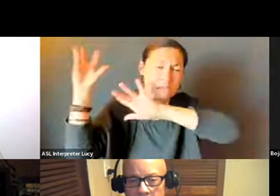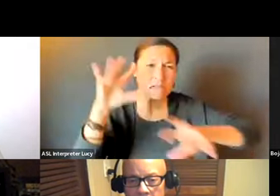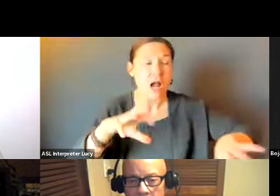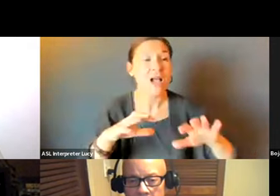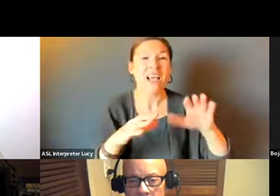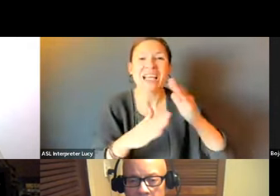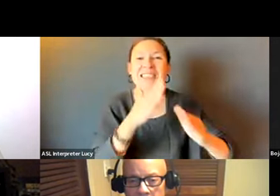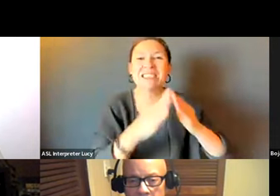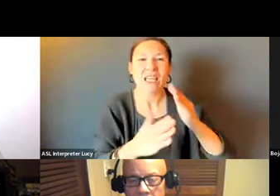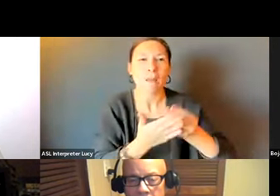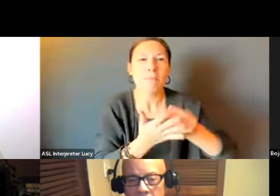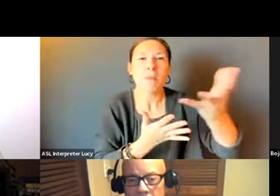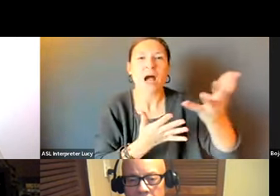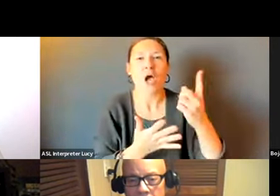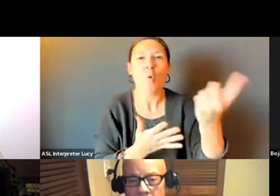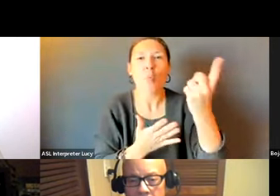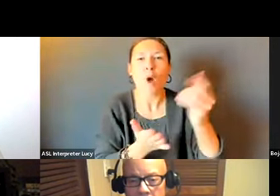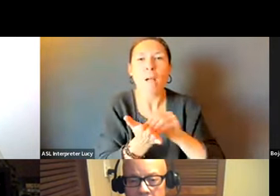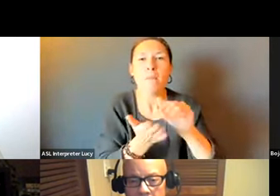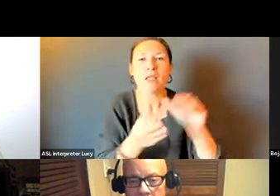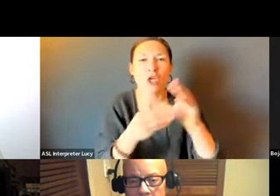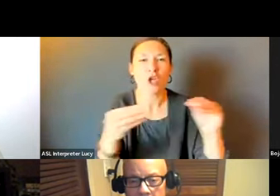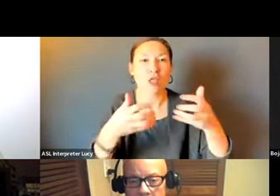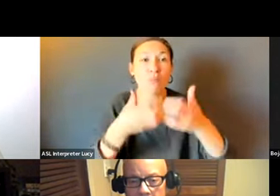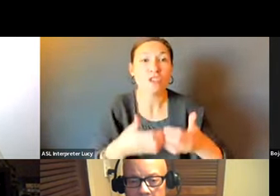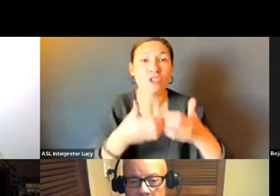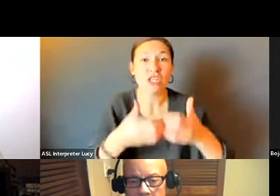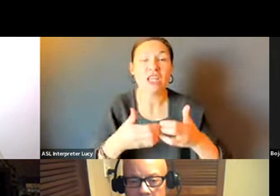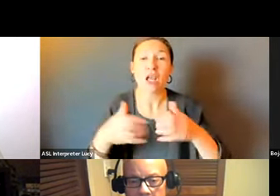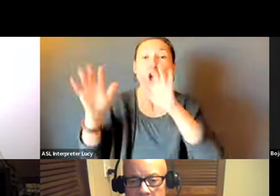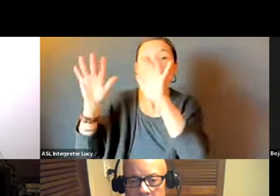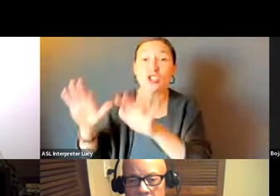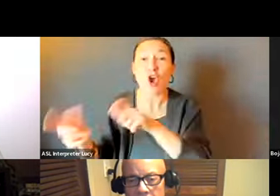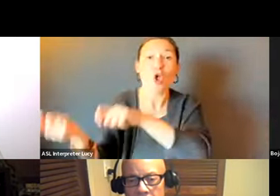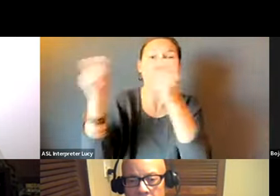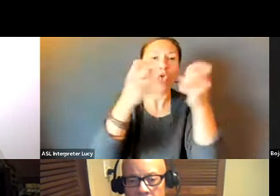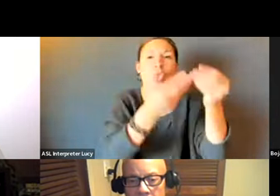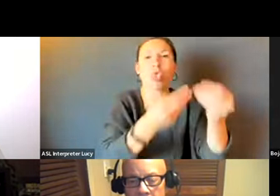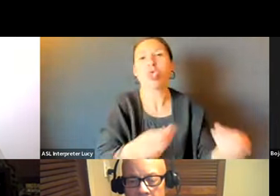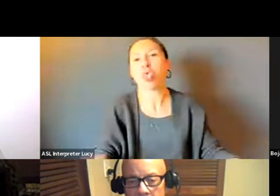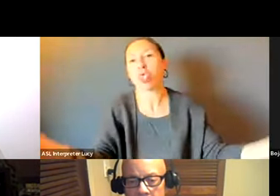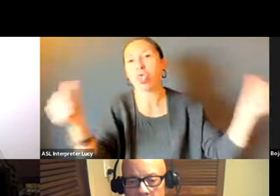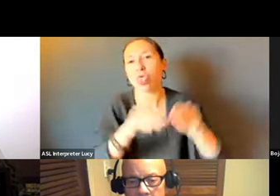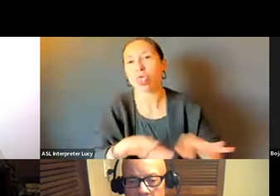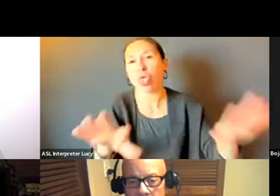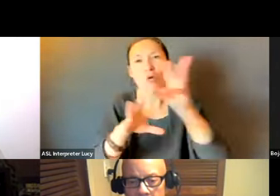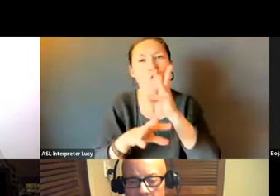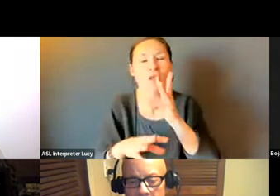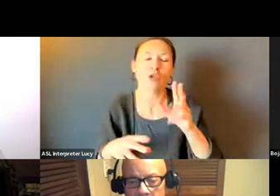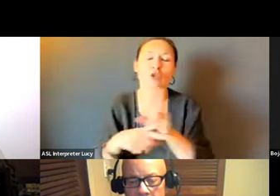YEARS AGO HAPPENED, THE CITY PURCHASED A $1 MILLION MACHINE THAT MELTED THE SNOW AND ICE WITH HOT WATER. WORTH EVERY PENNY.